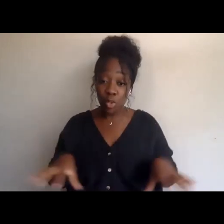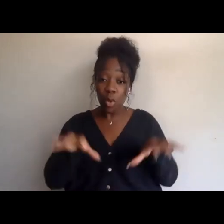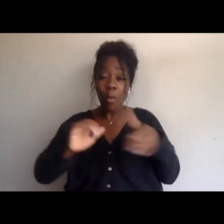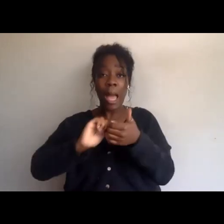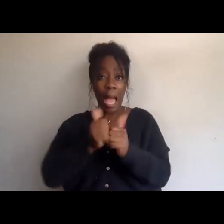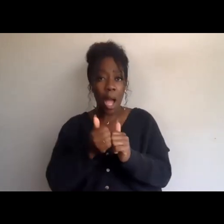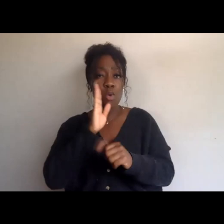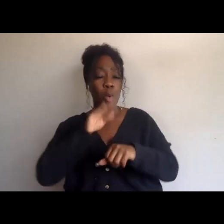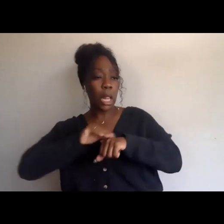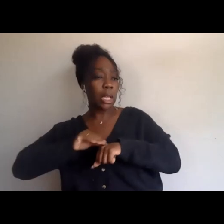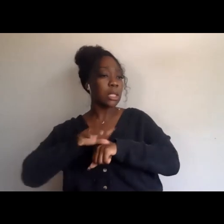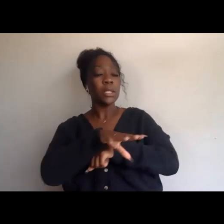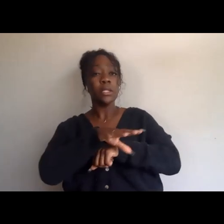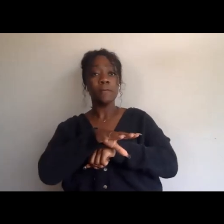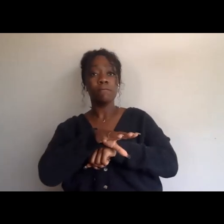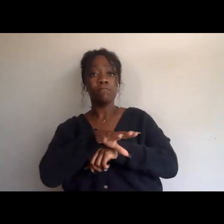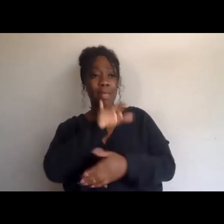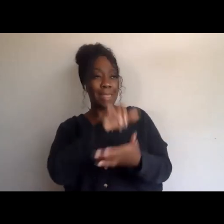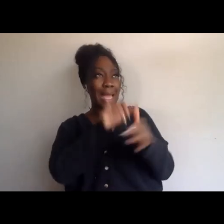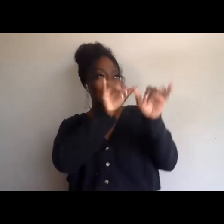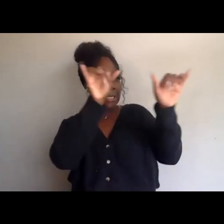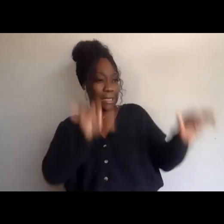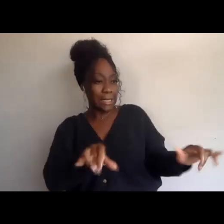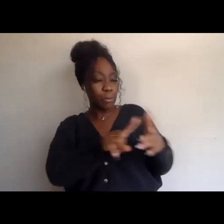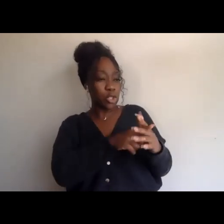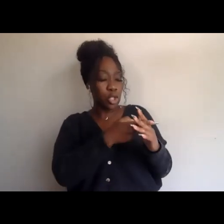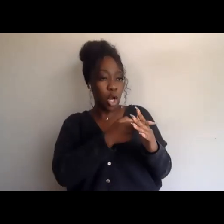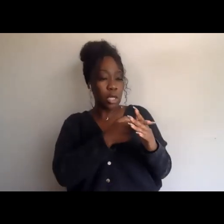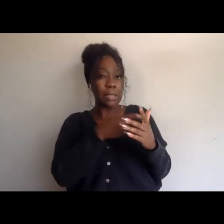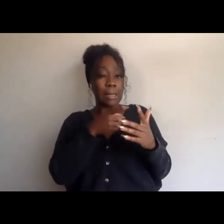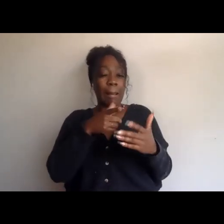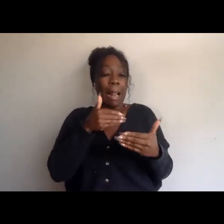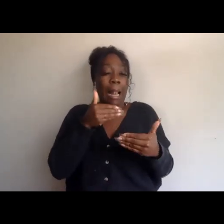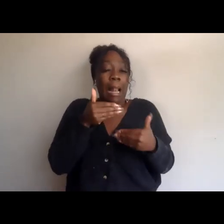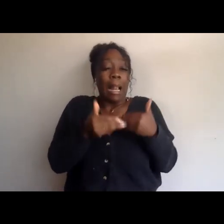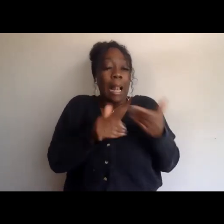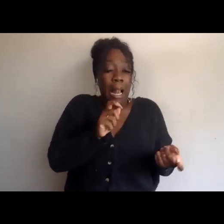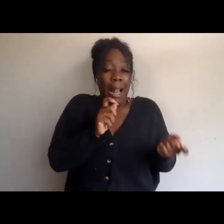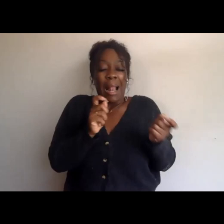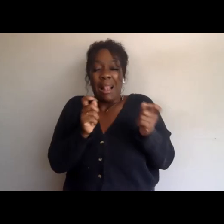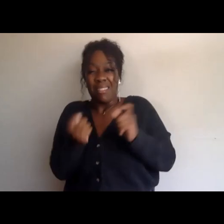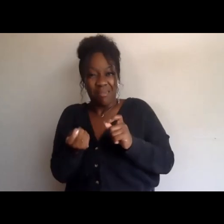into a transformative space? So your assignment is to figure